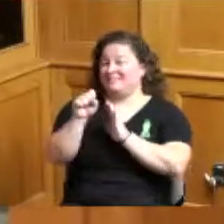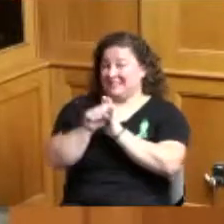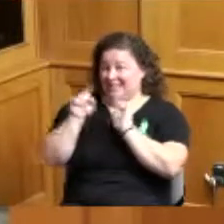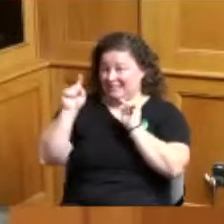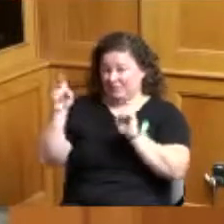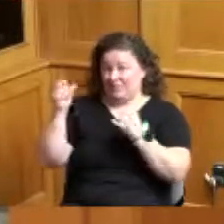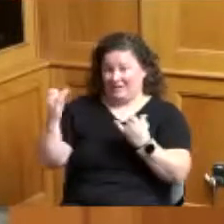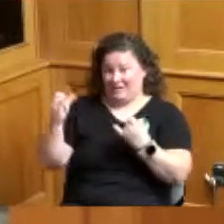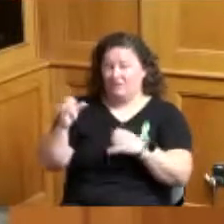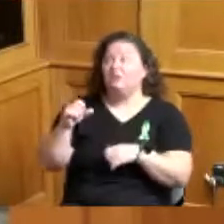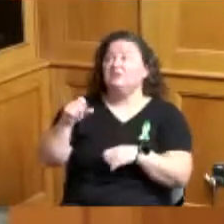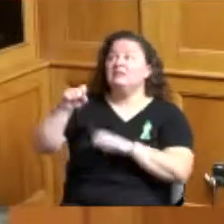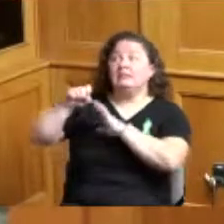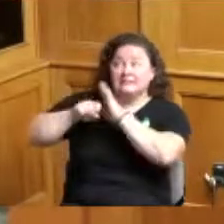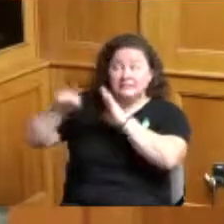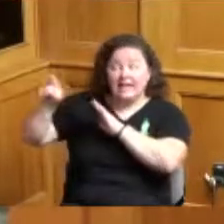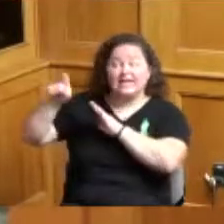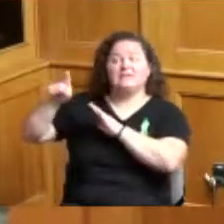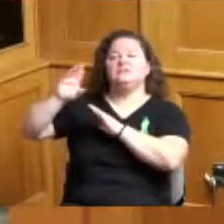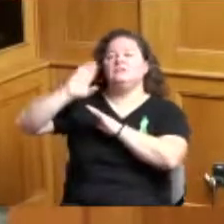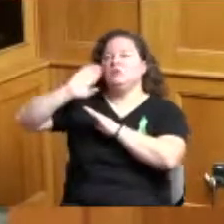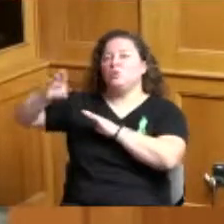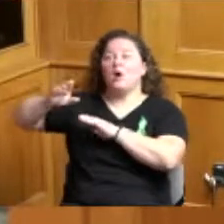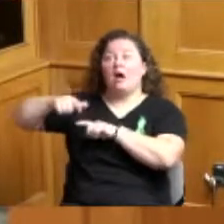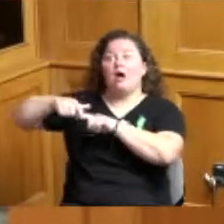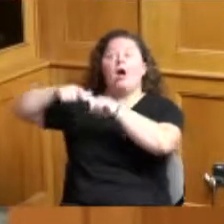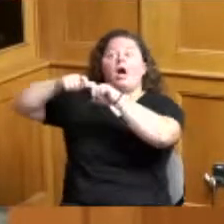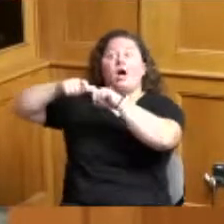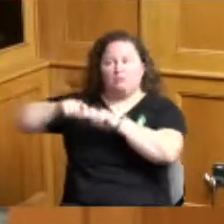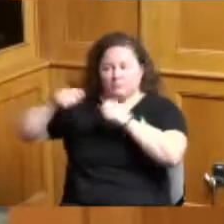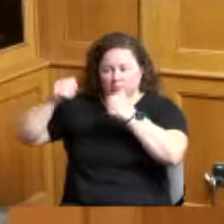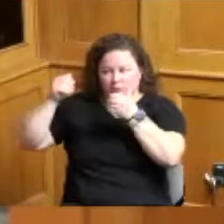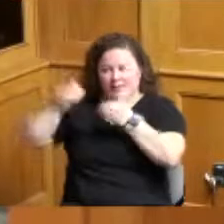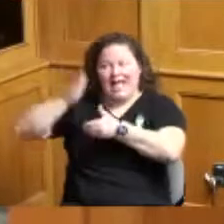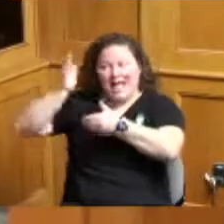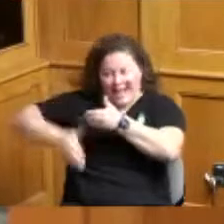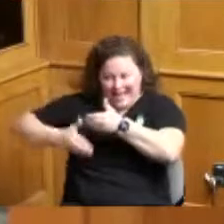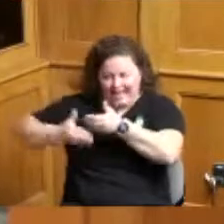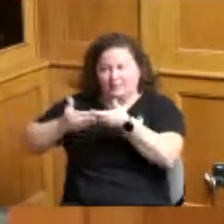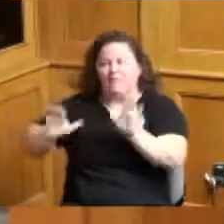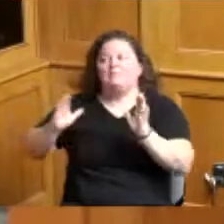the state decides in the public health emergency the regulations and rules for eligibility for